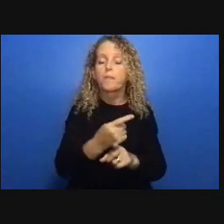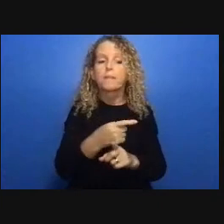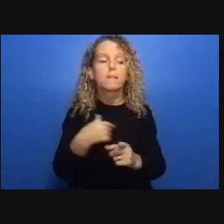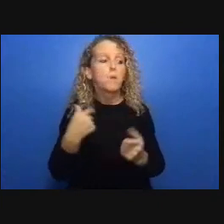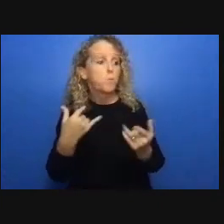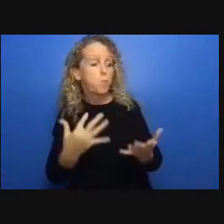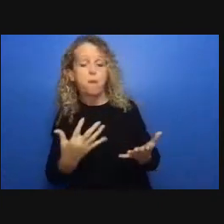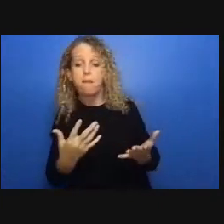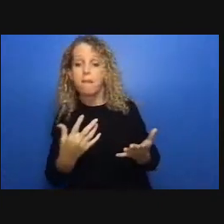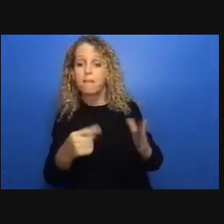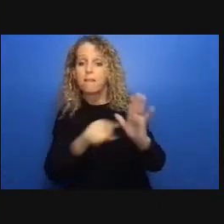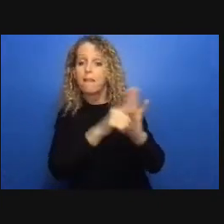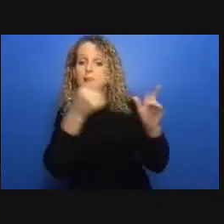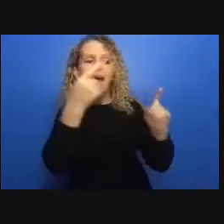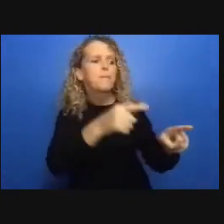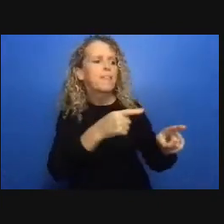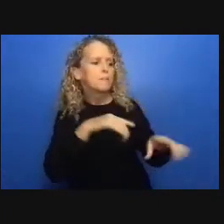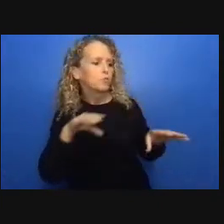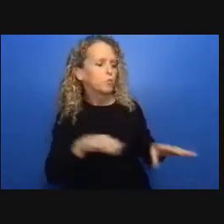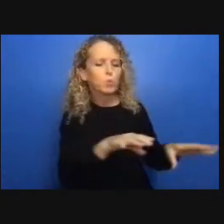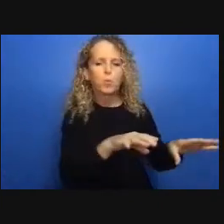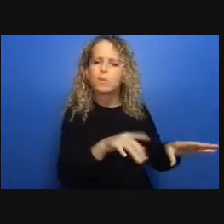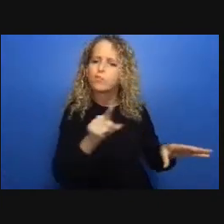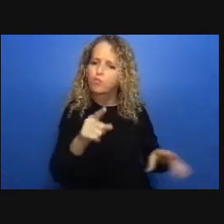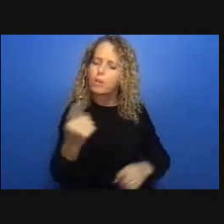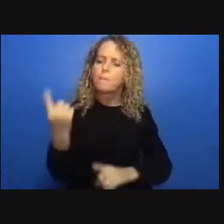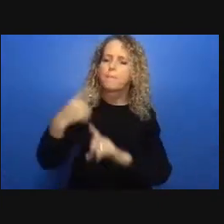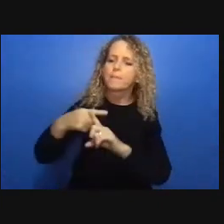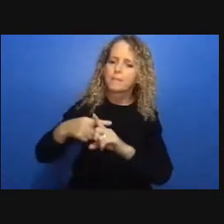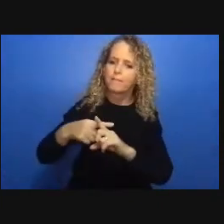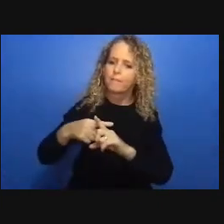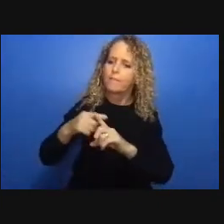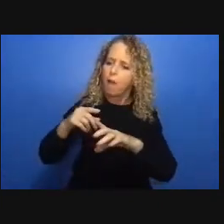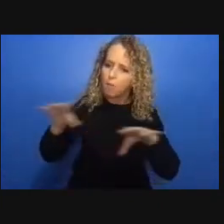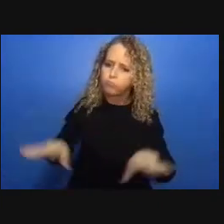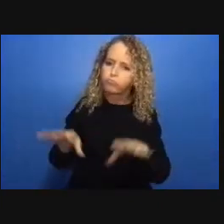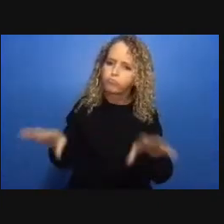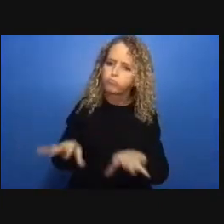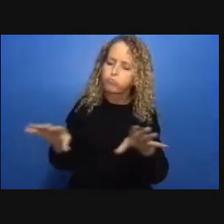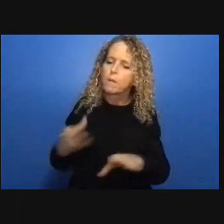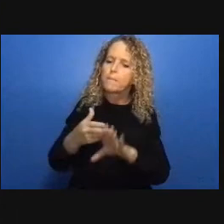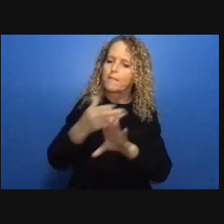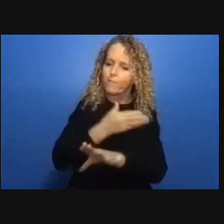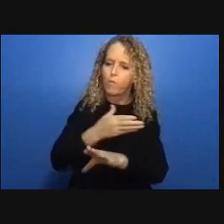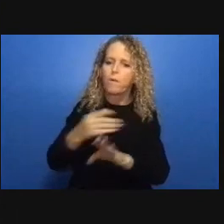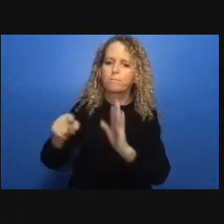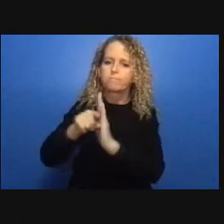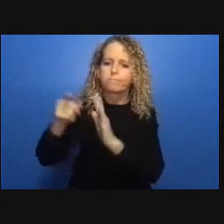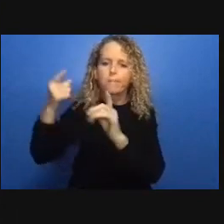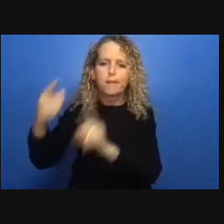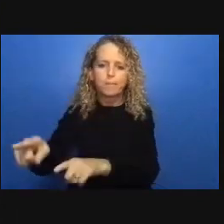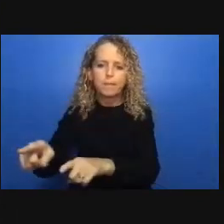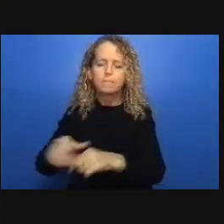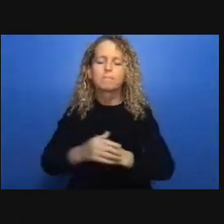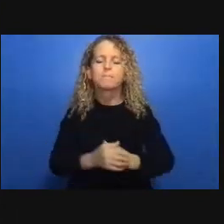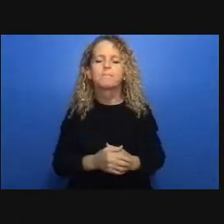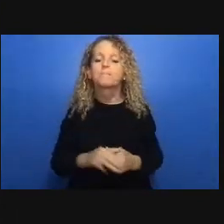that actually don't have much to do with criminal law at all so probably you know a universal basic